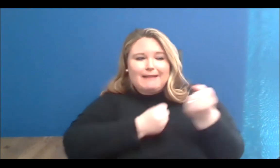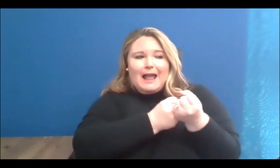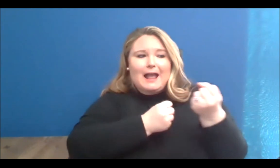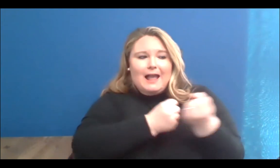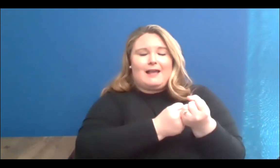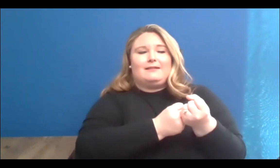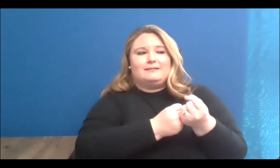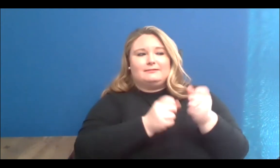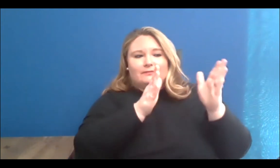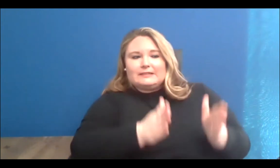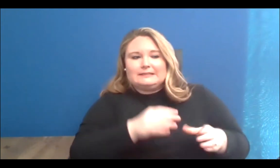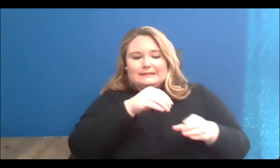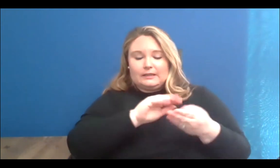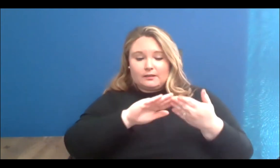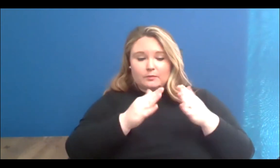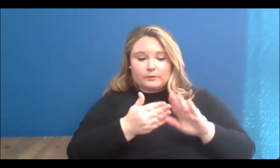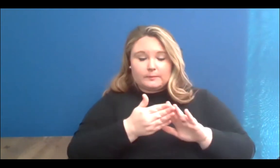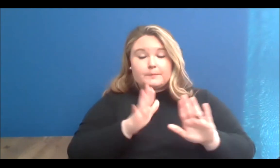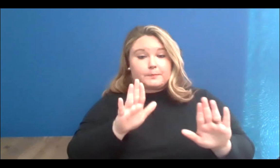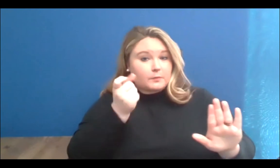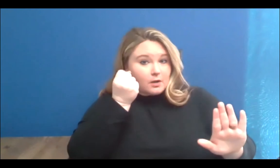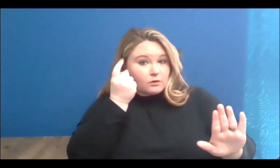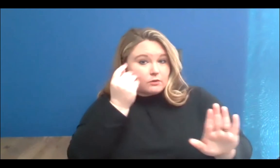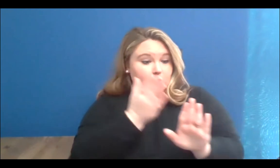But before we open the conversation, welcome our speakers